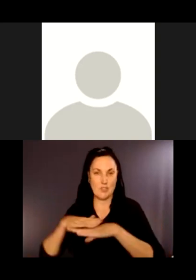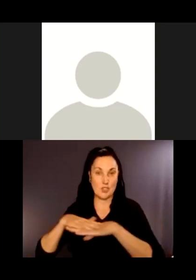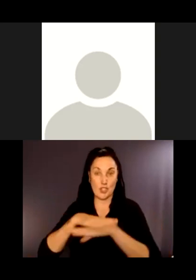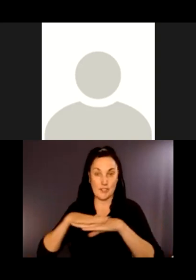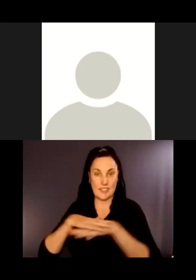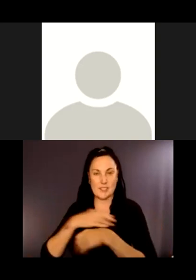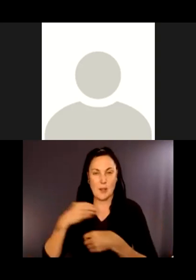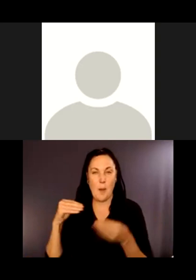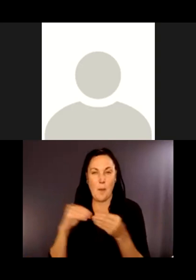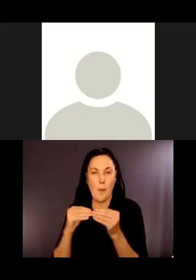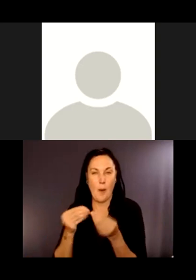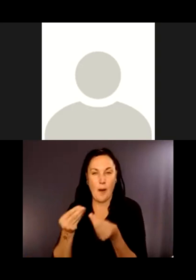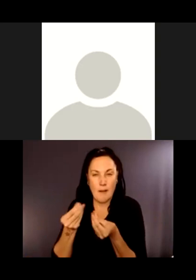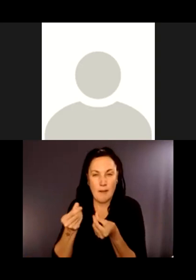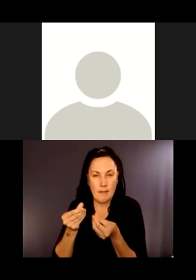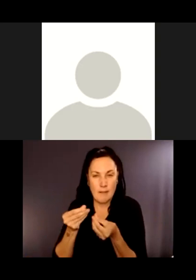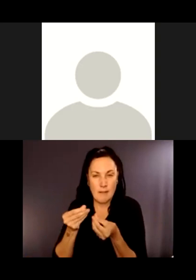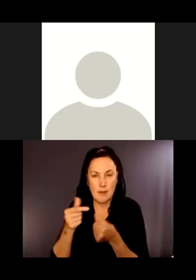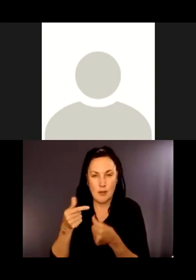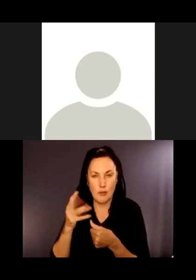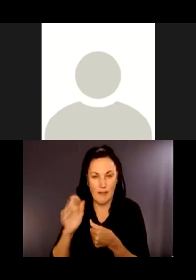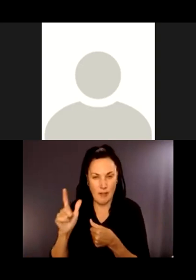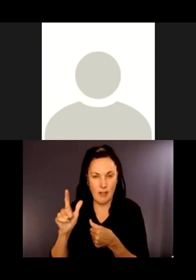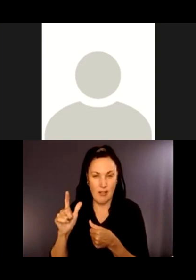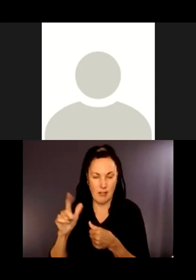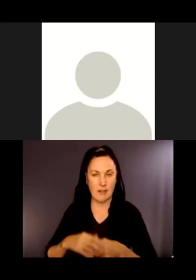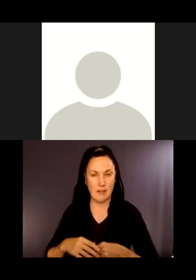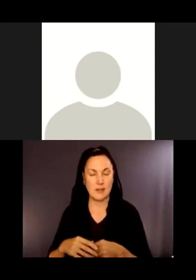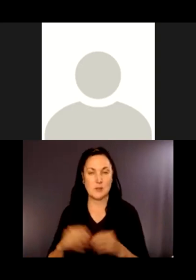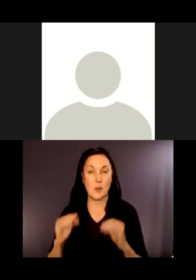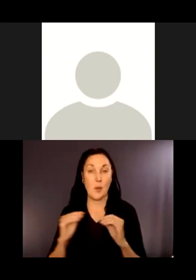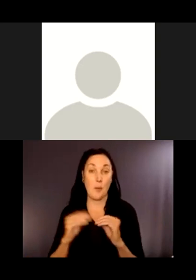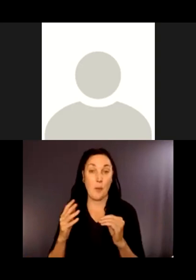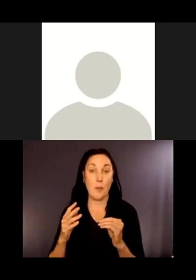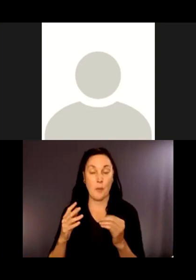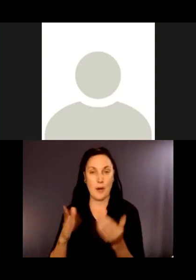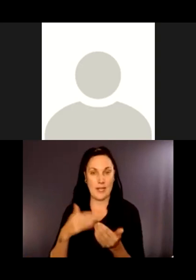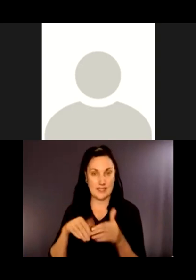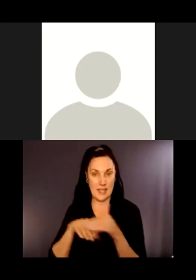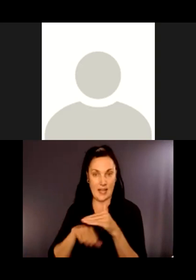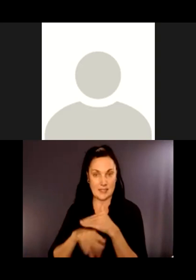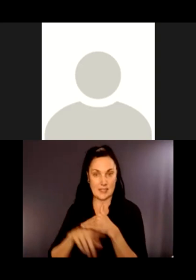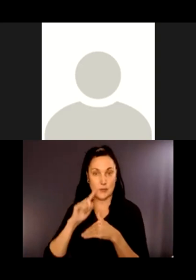minus versus a 5/8 minus gravel so it is accessible for wh wheelchairs and strollers.